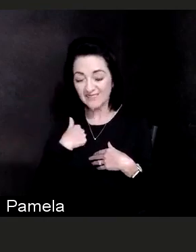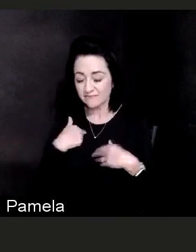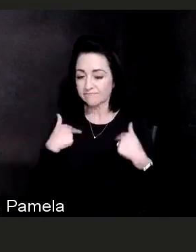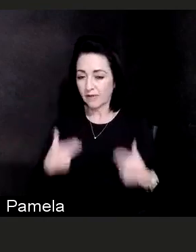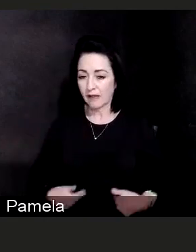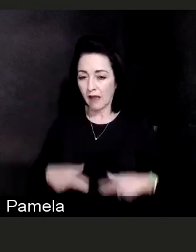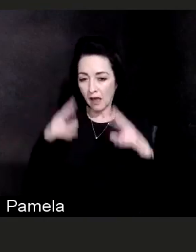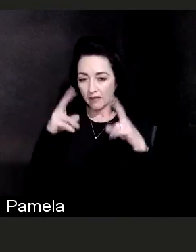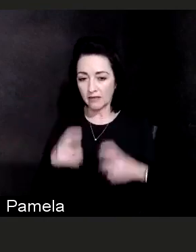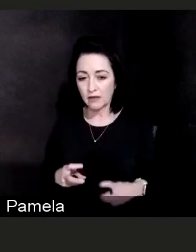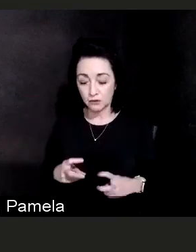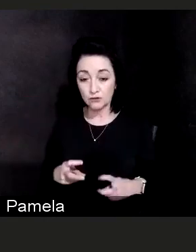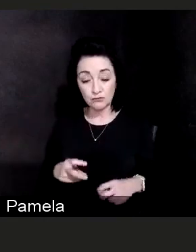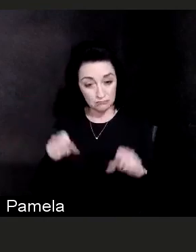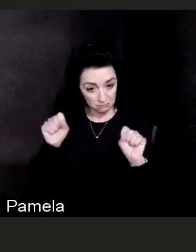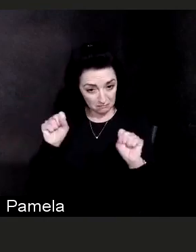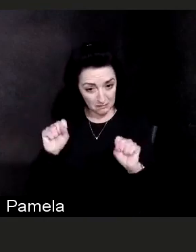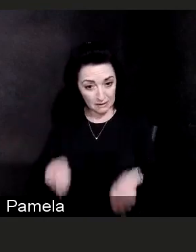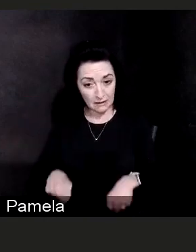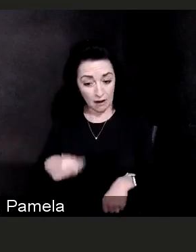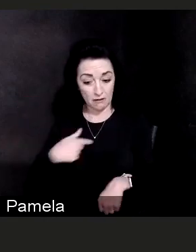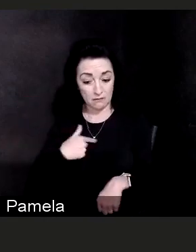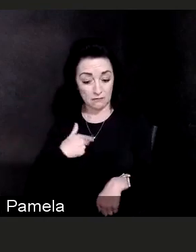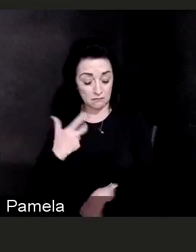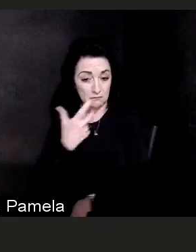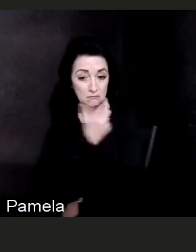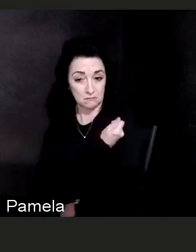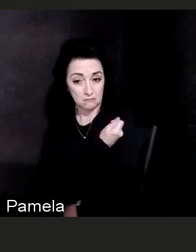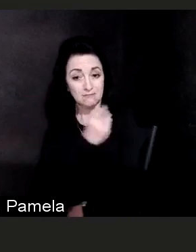at the same time that I do so we are both protected?